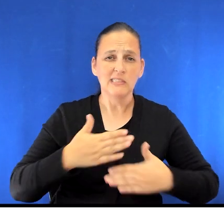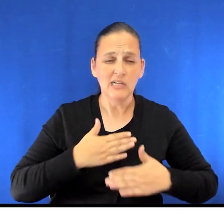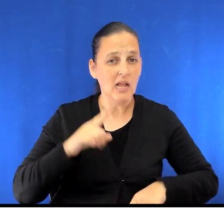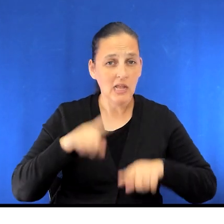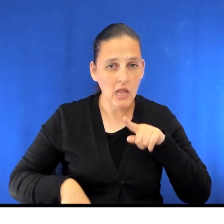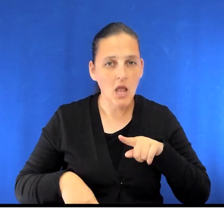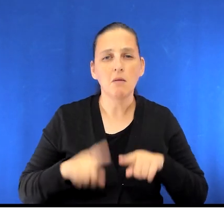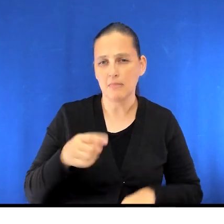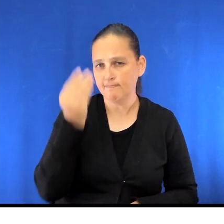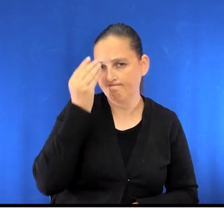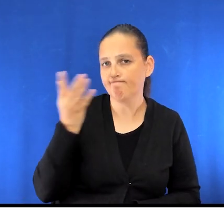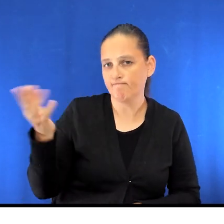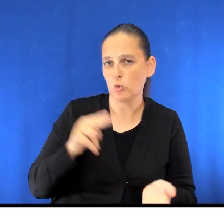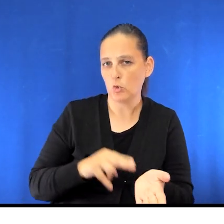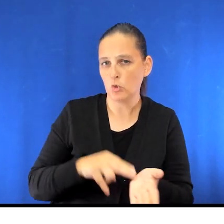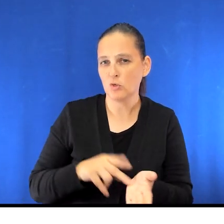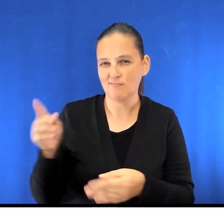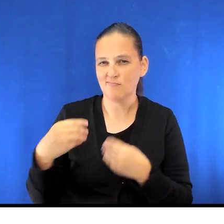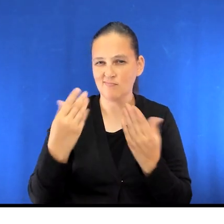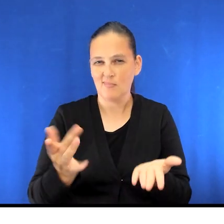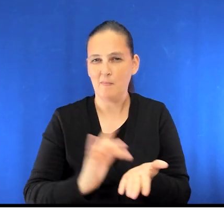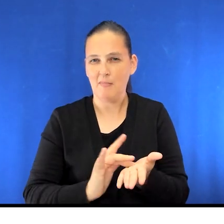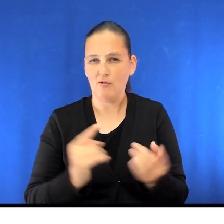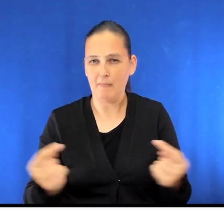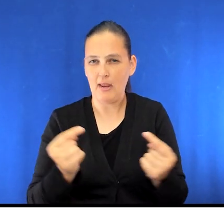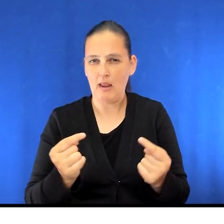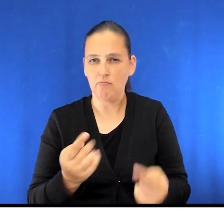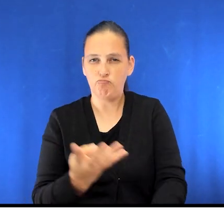let your nurse know and they can give you pain medication to keep you more comfortable.